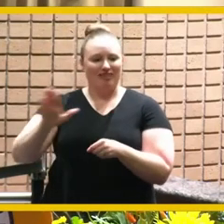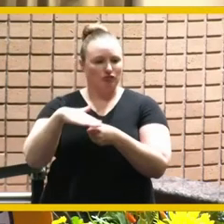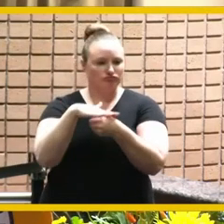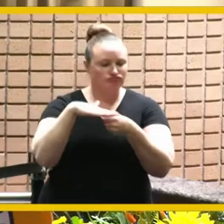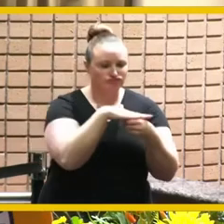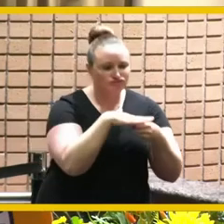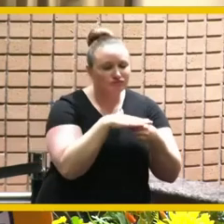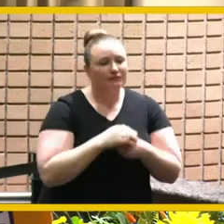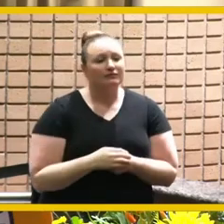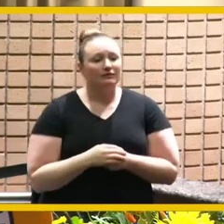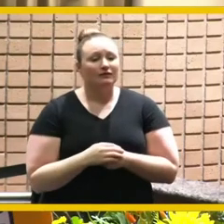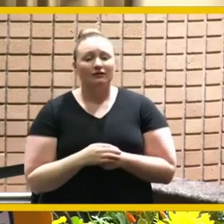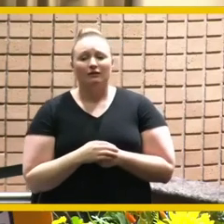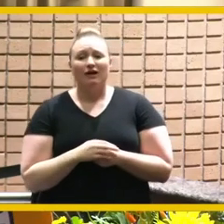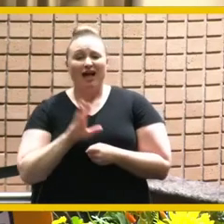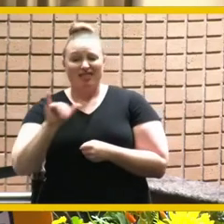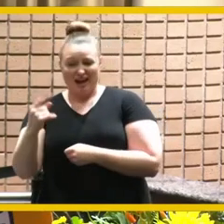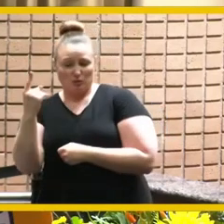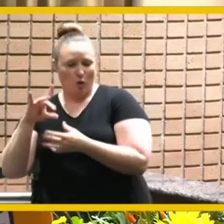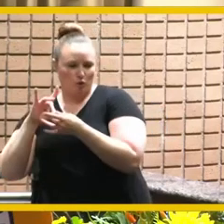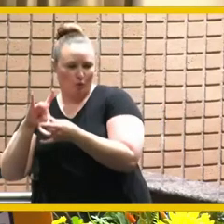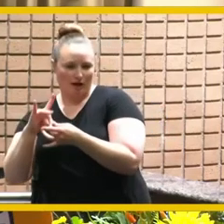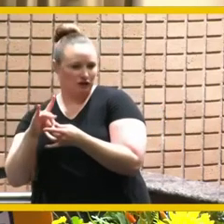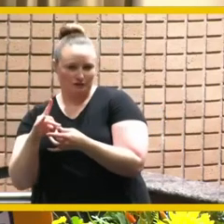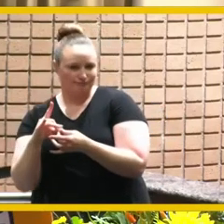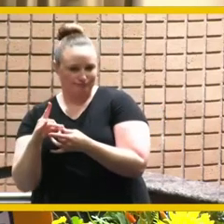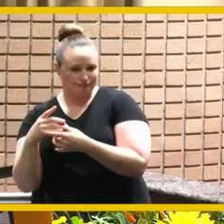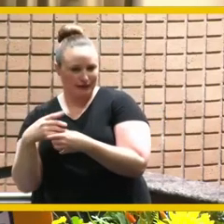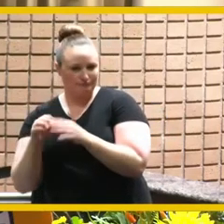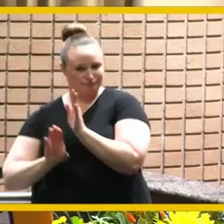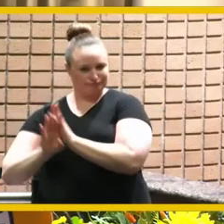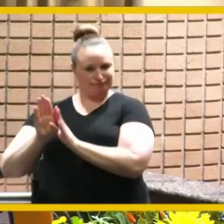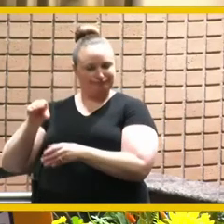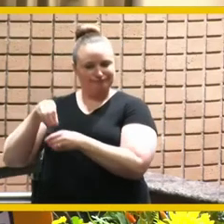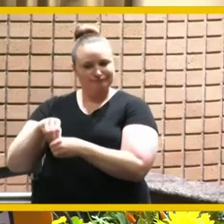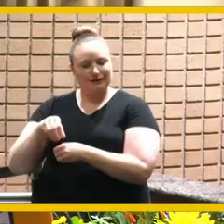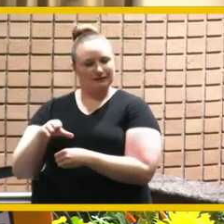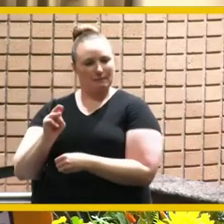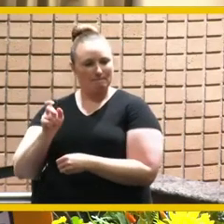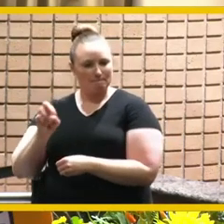the mayor developed while serving on the regional boards representing riverside with distinction and